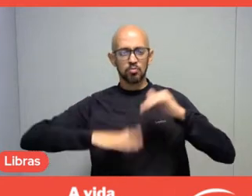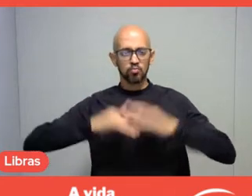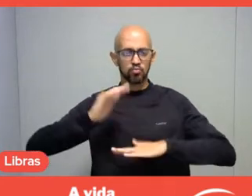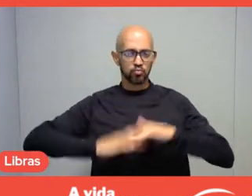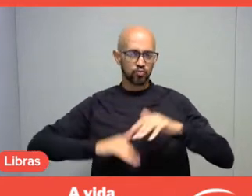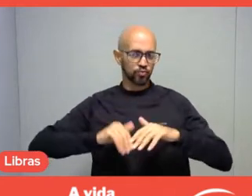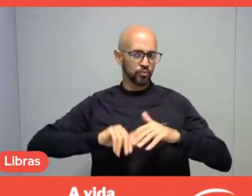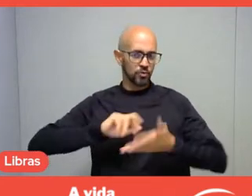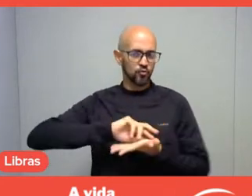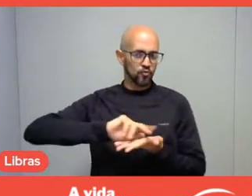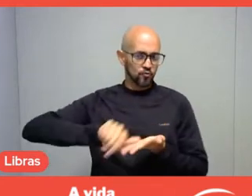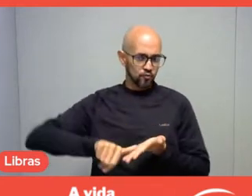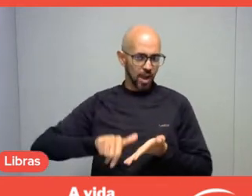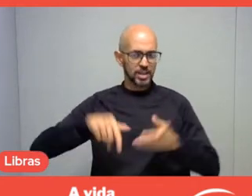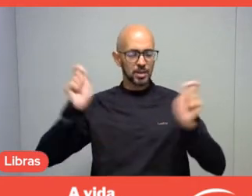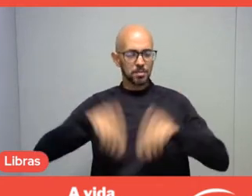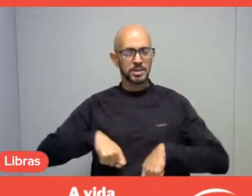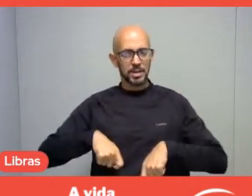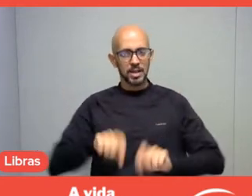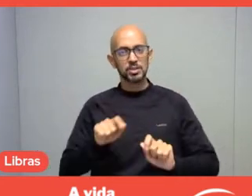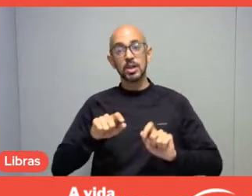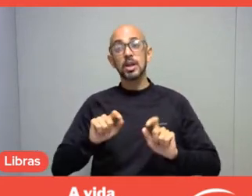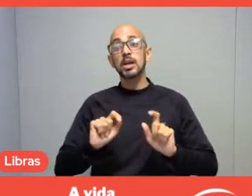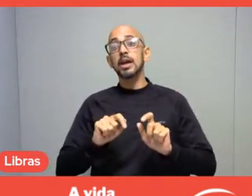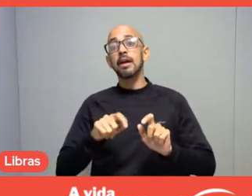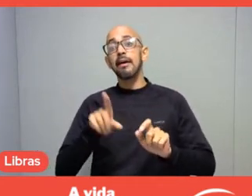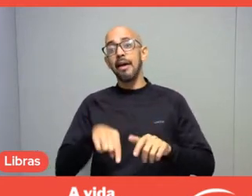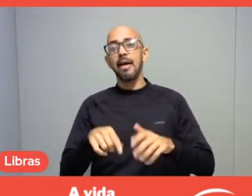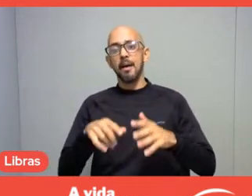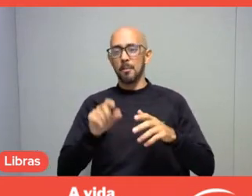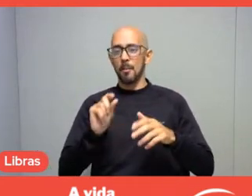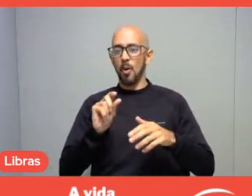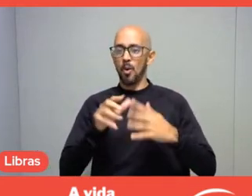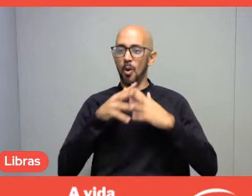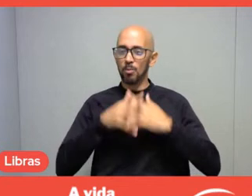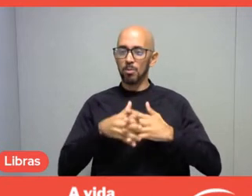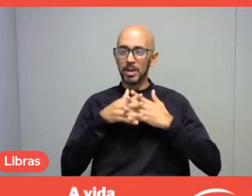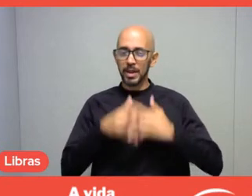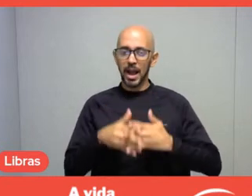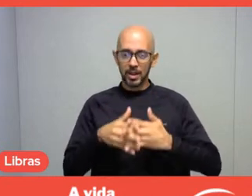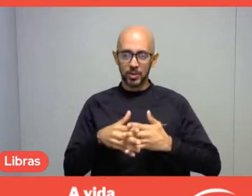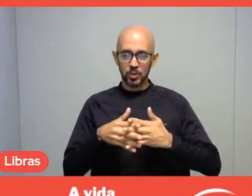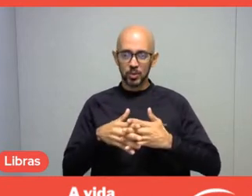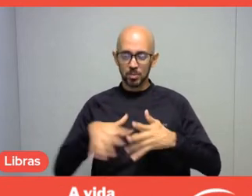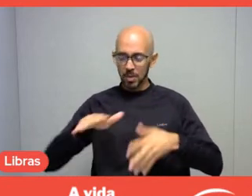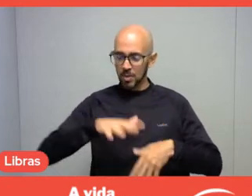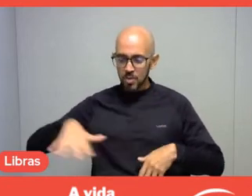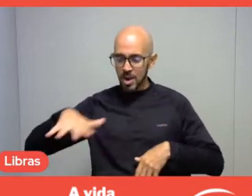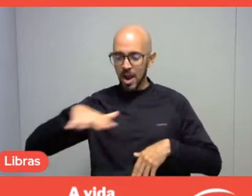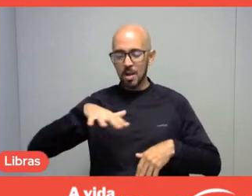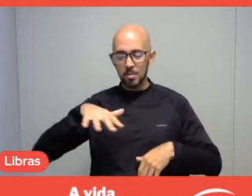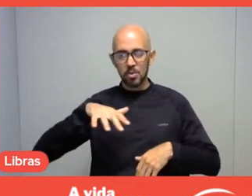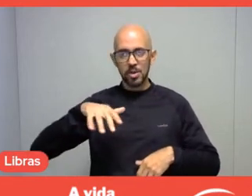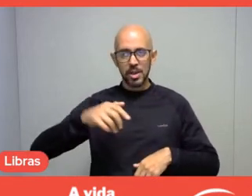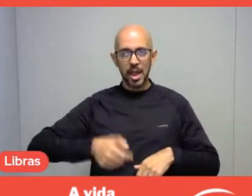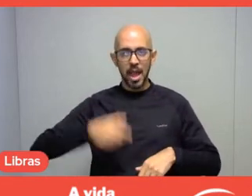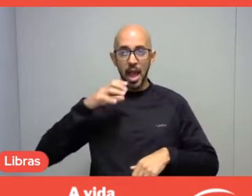And this is very complex for a field that is so recent. Leisure is a very recent field